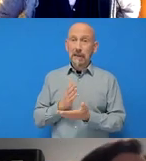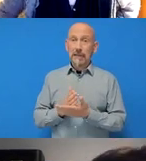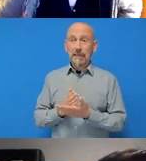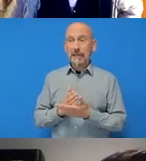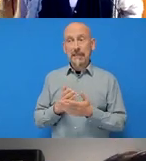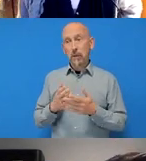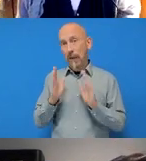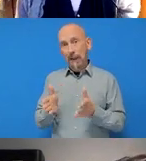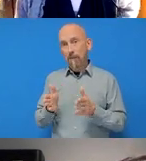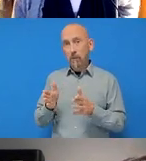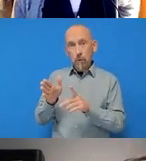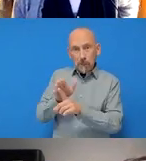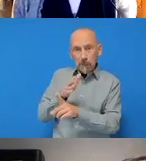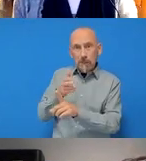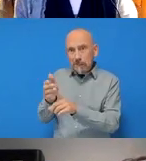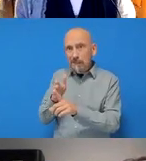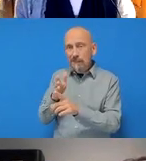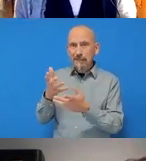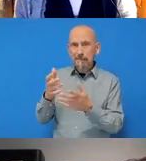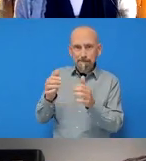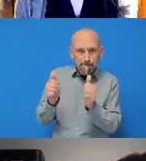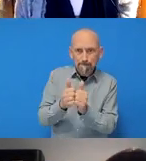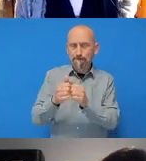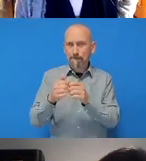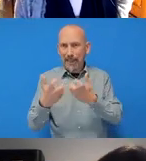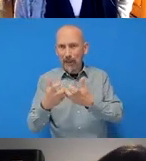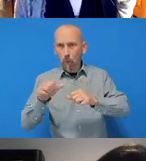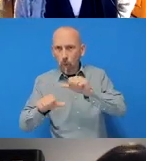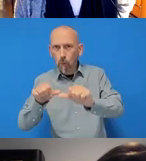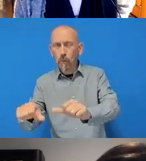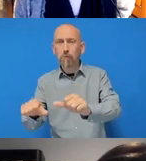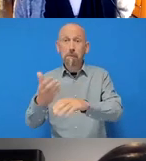using before you run into these kinds of issues. So no, I don't really have an